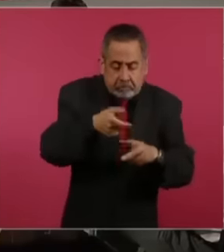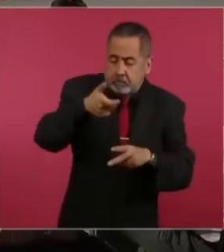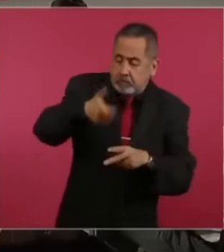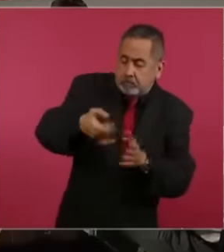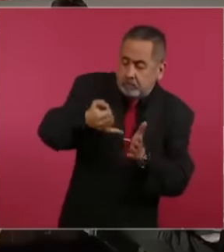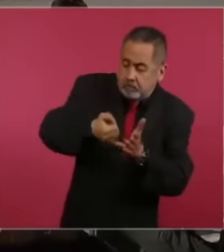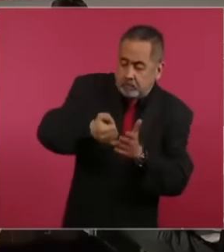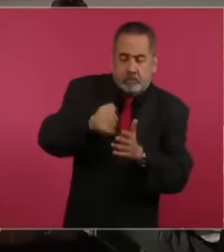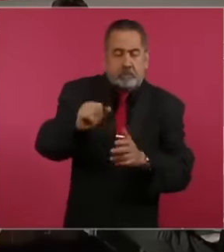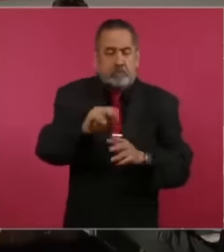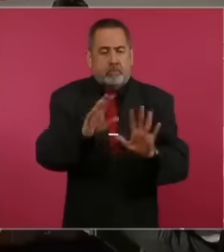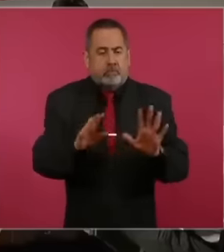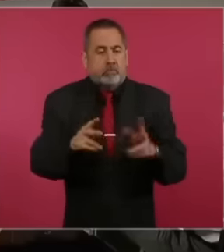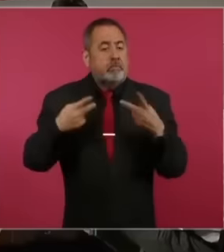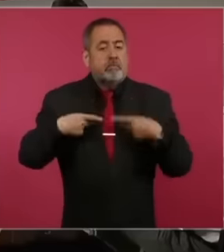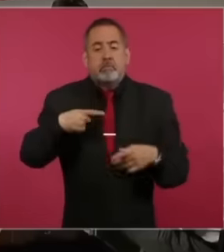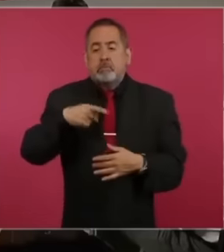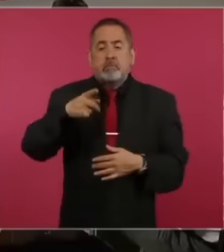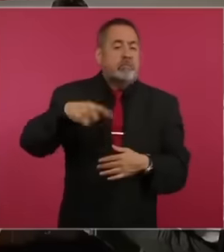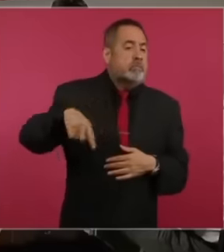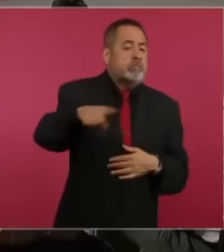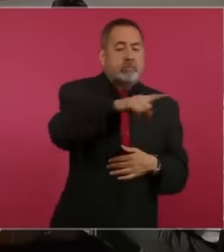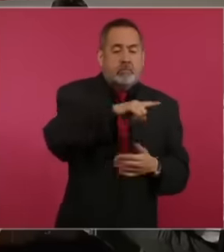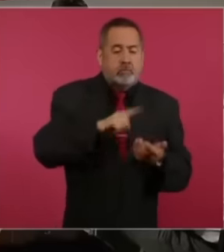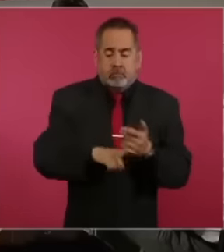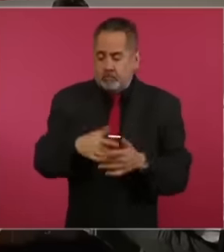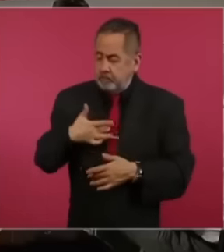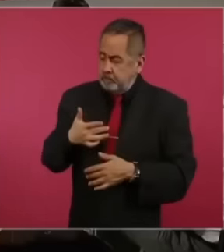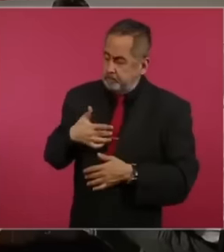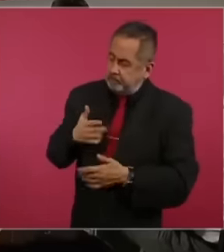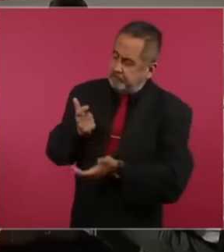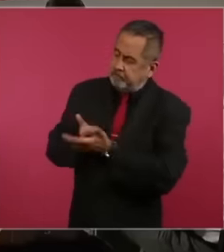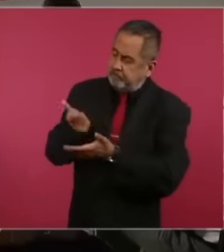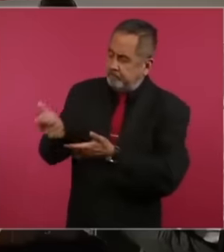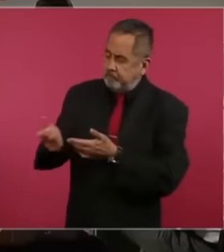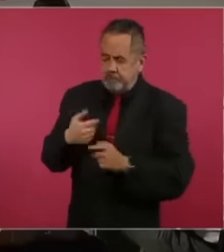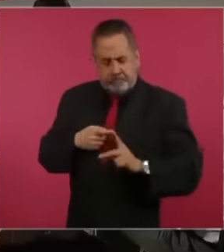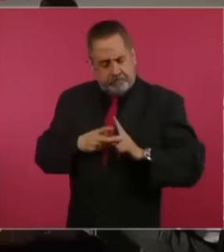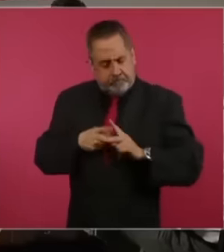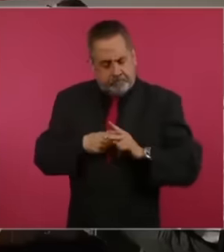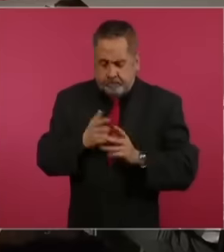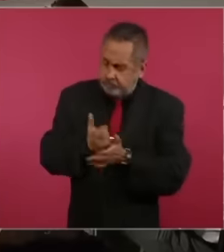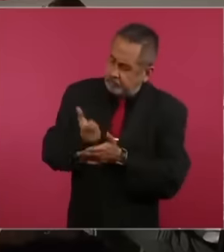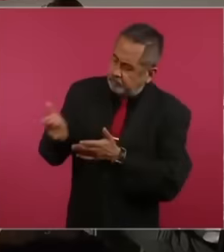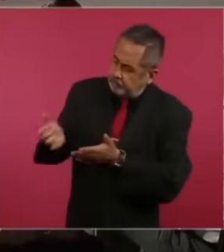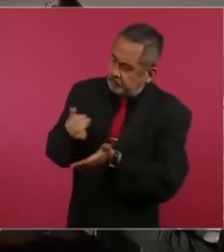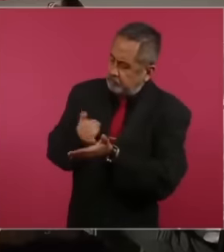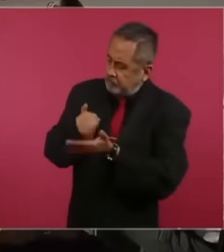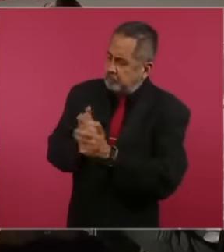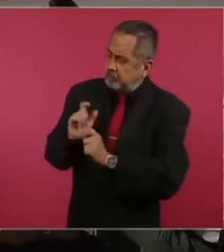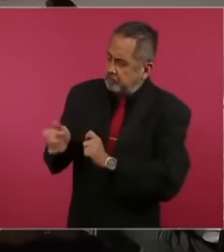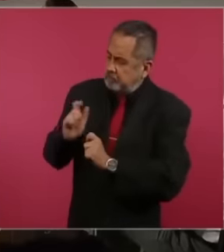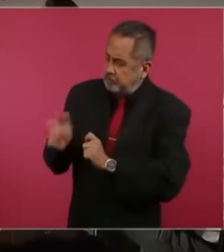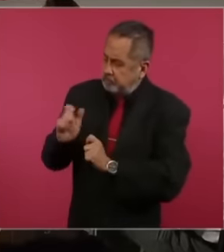and it is the taxpayers who self-determine their calculations and it is they who give us the